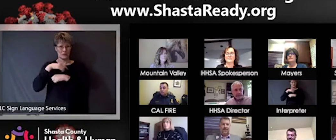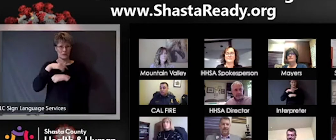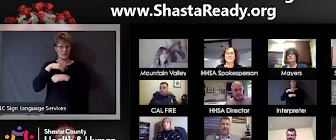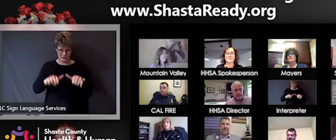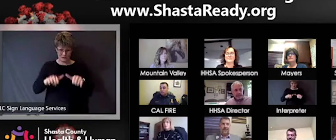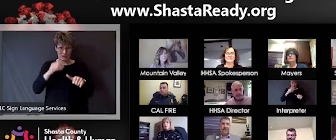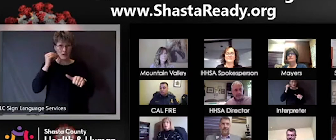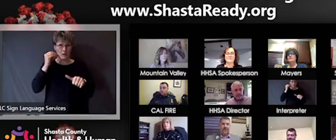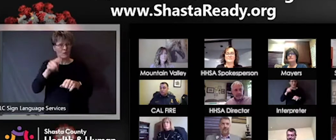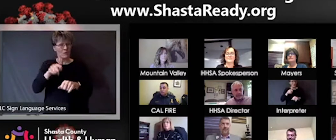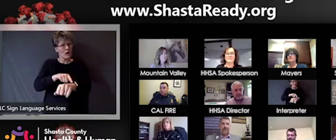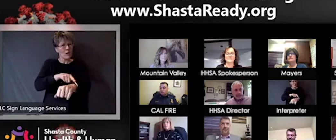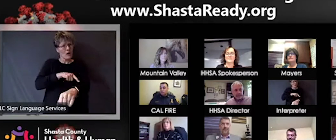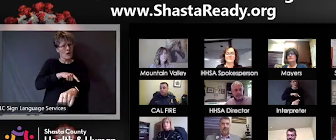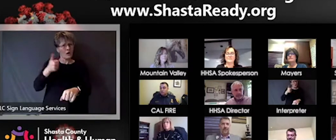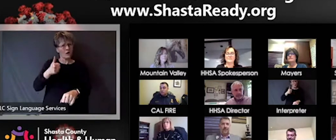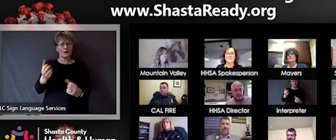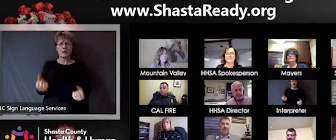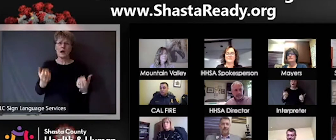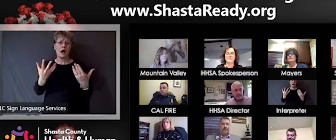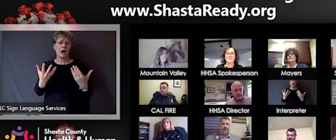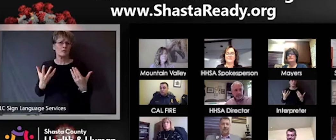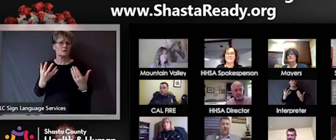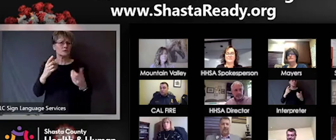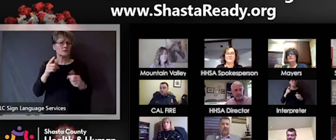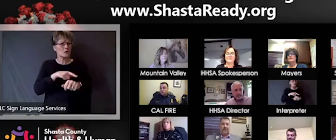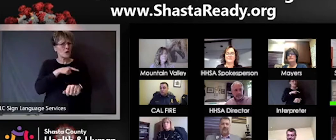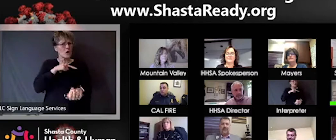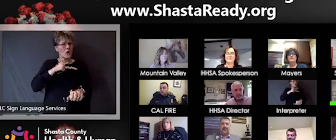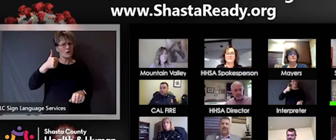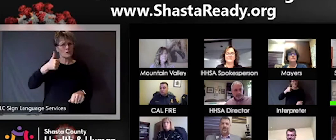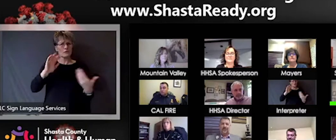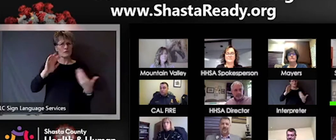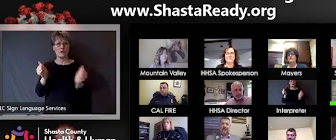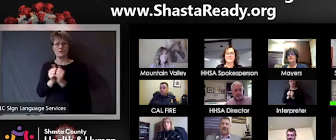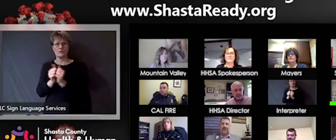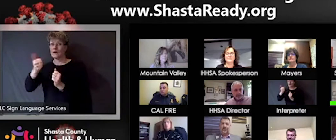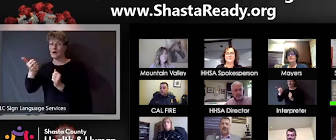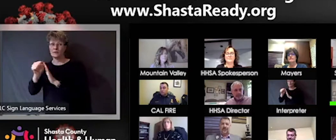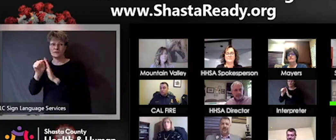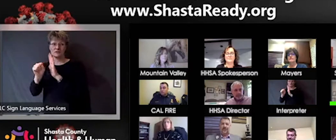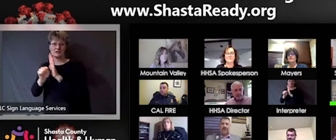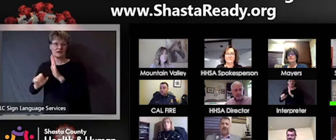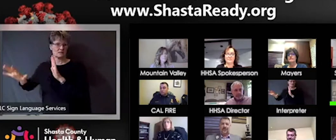How much longer, do you have any idea? It's a good question and our